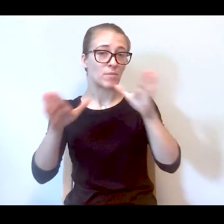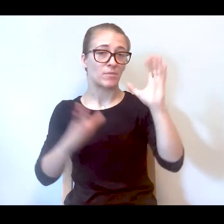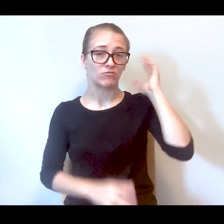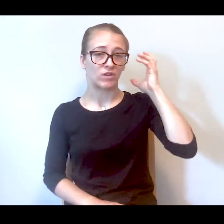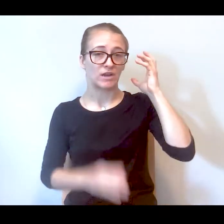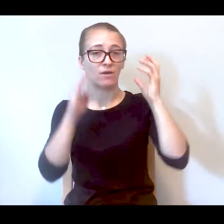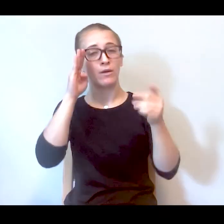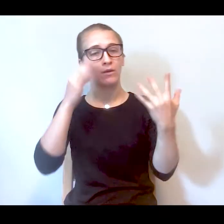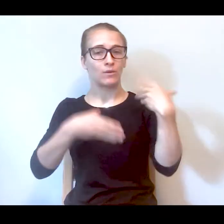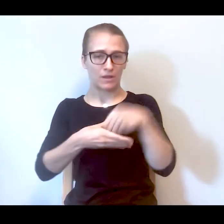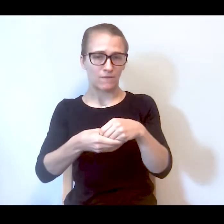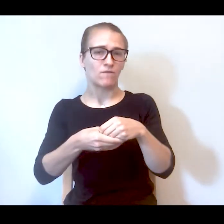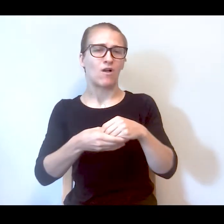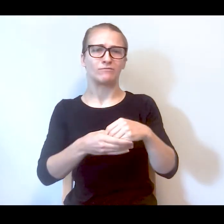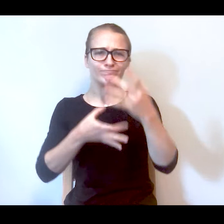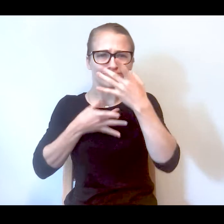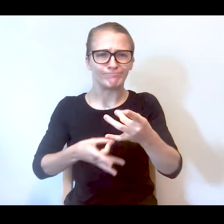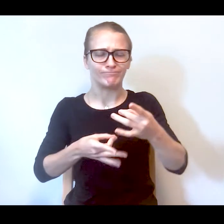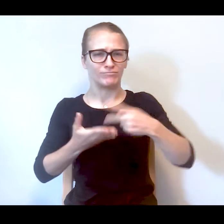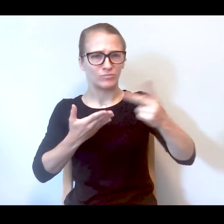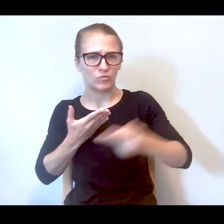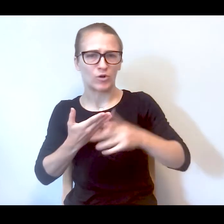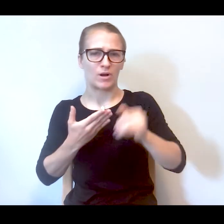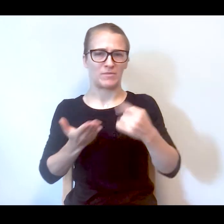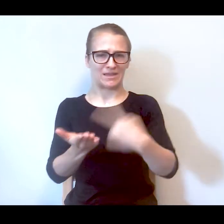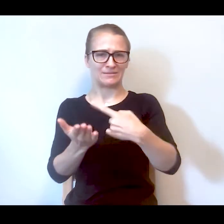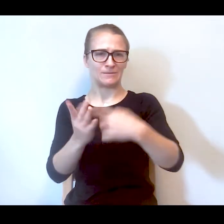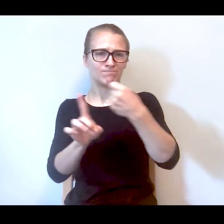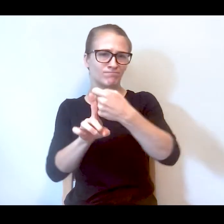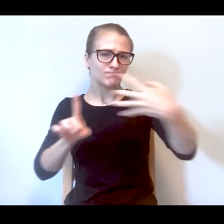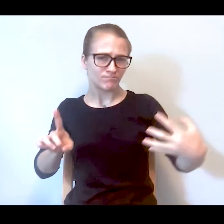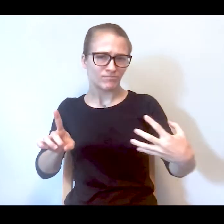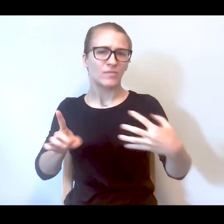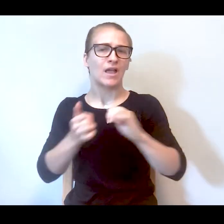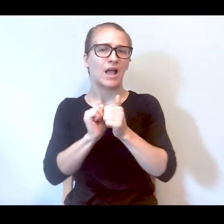radio. She was part of a fascinating program about